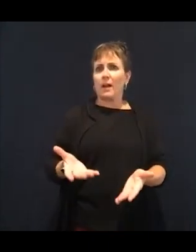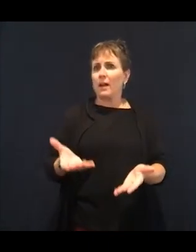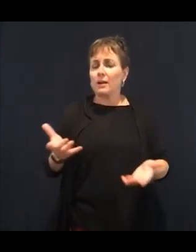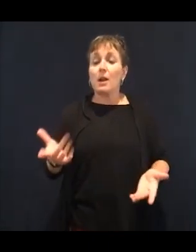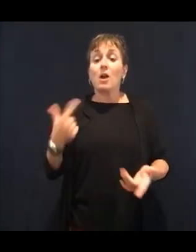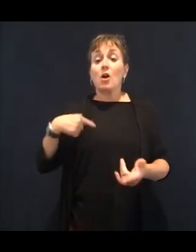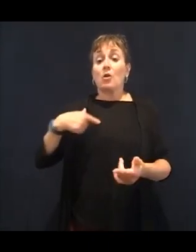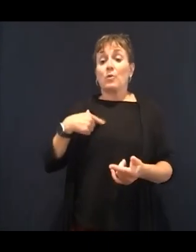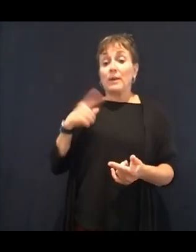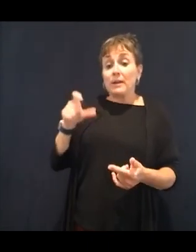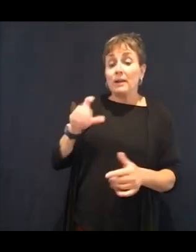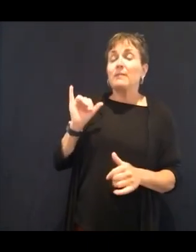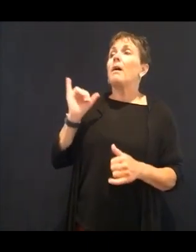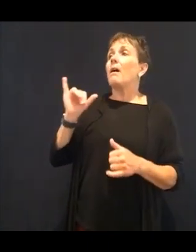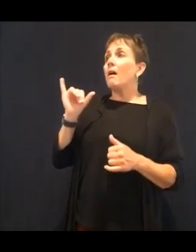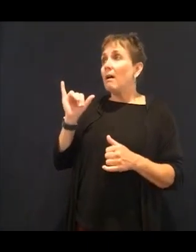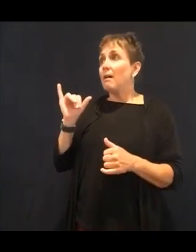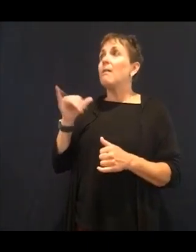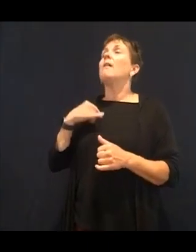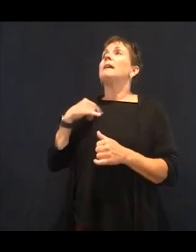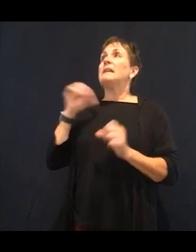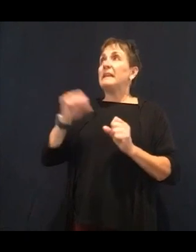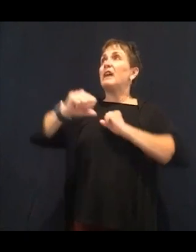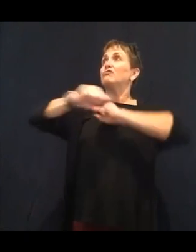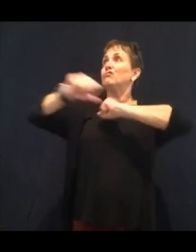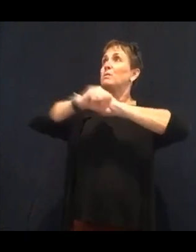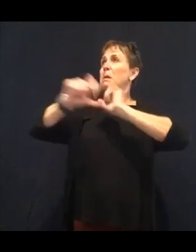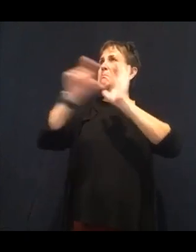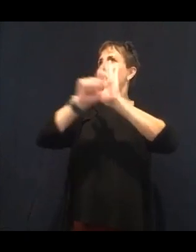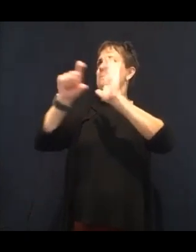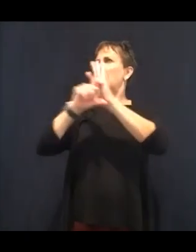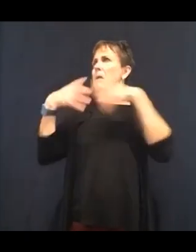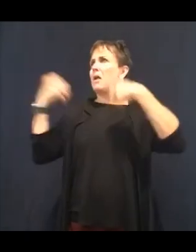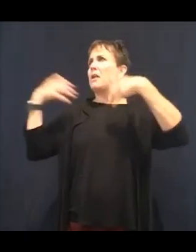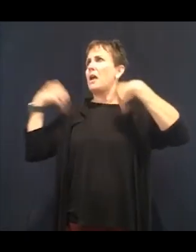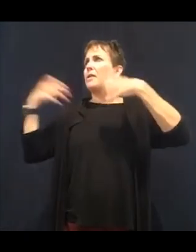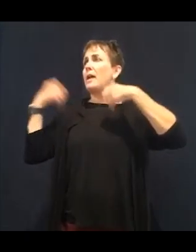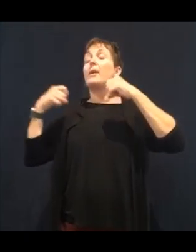label and you look on the back of that label and it actually tells you the